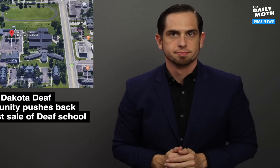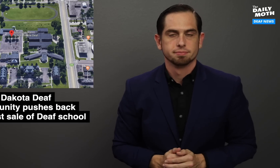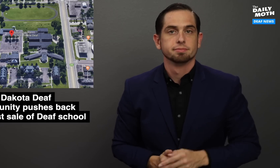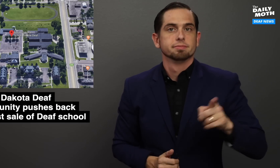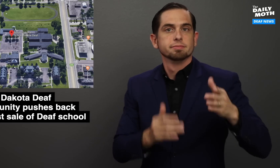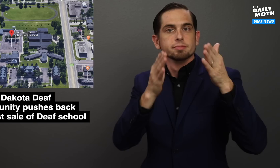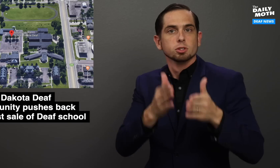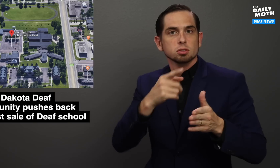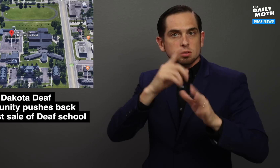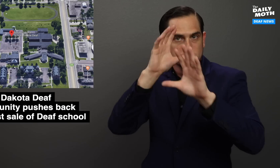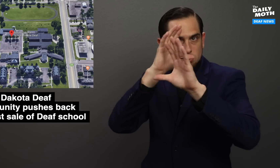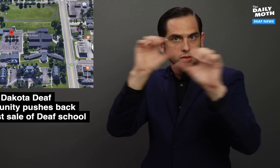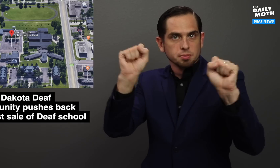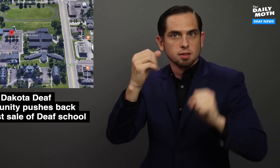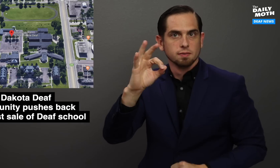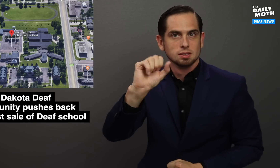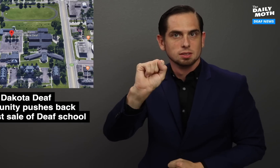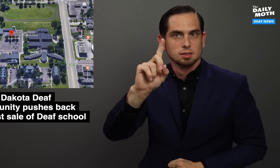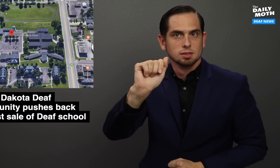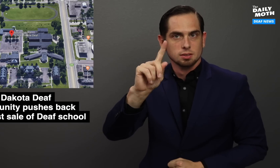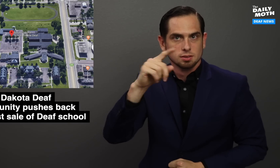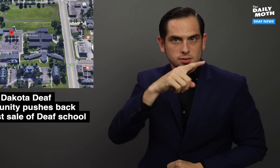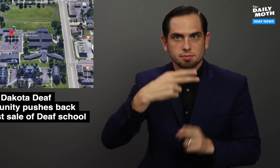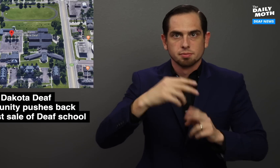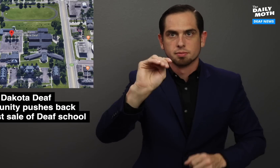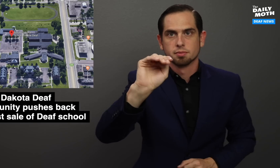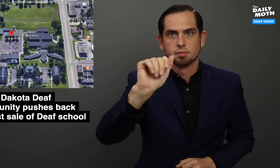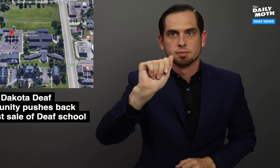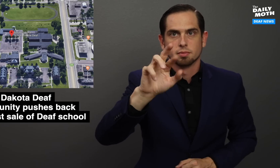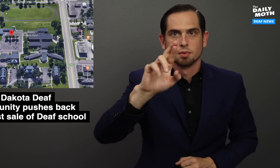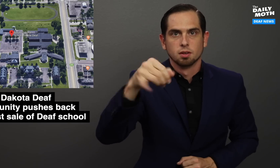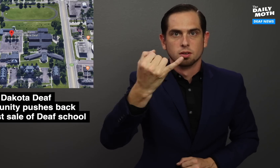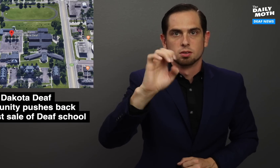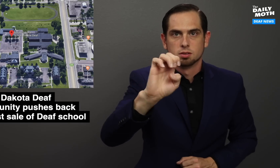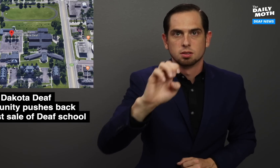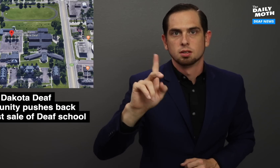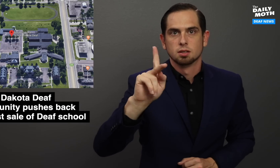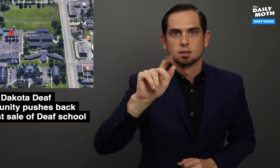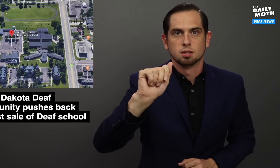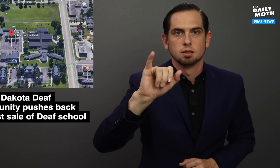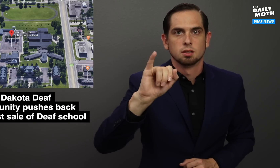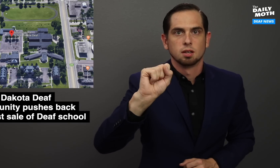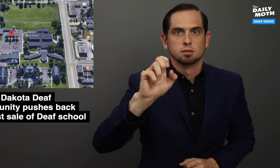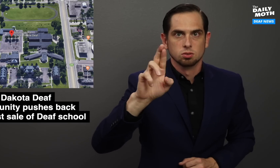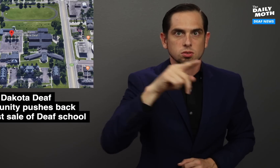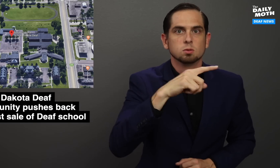The superintendent of SDAD, Marje Kaiser,